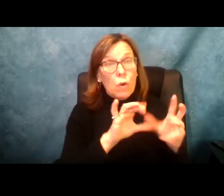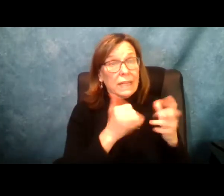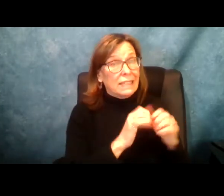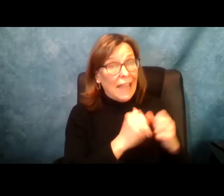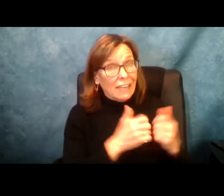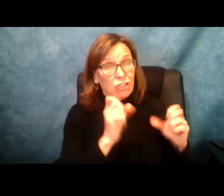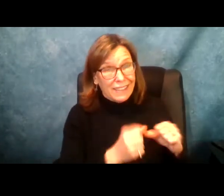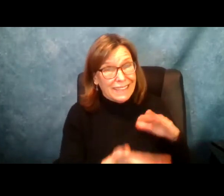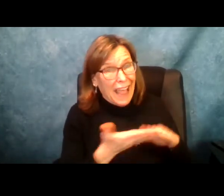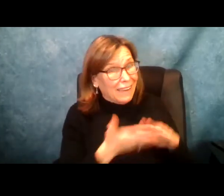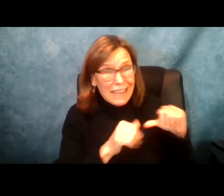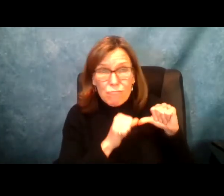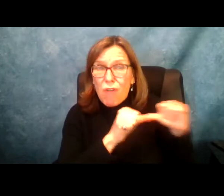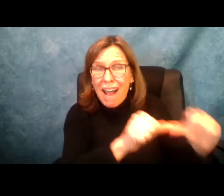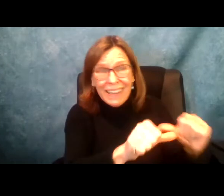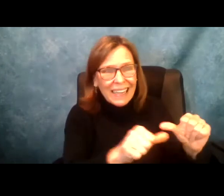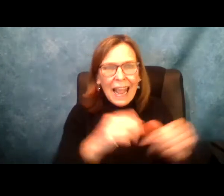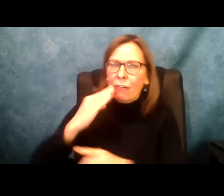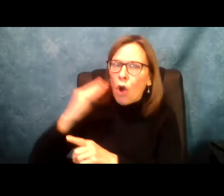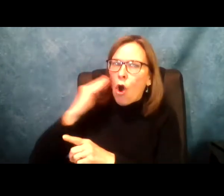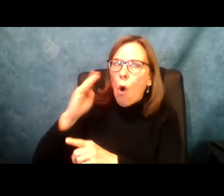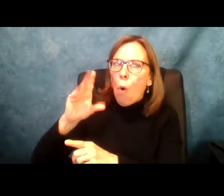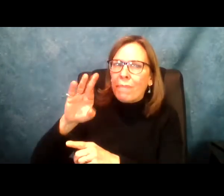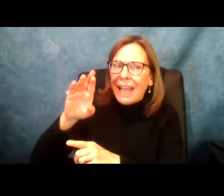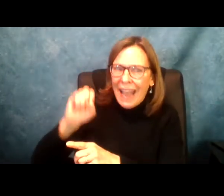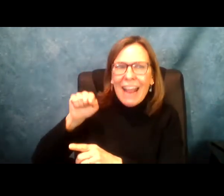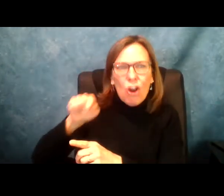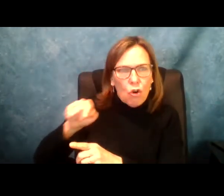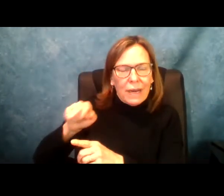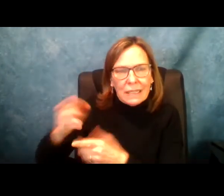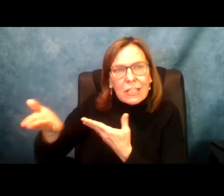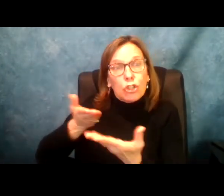services we need so that we